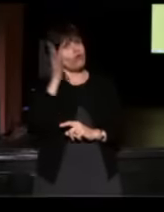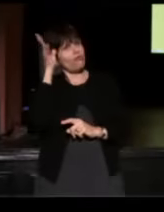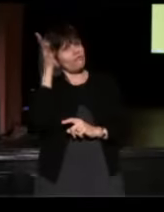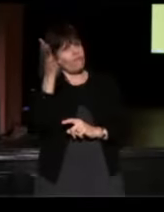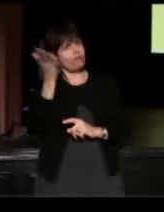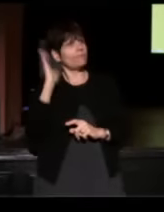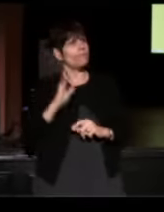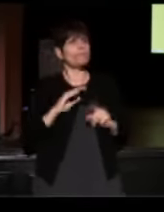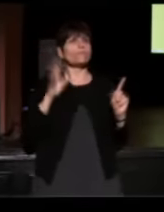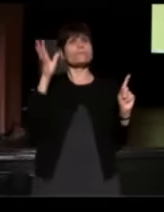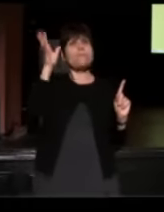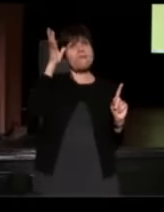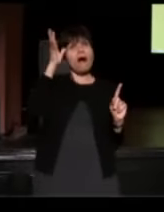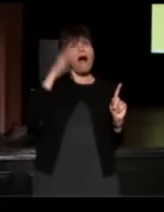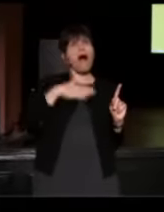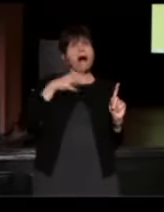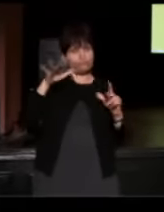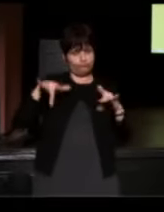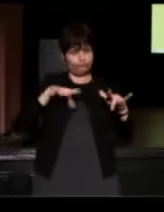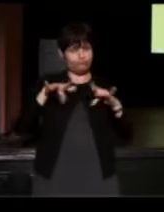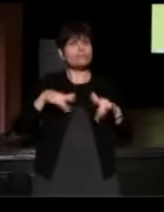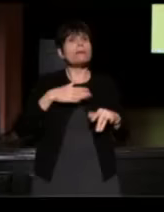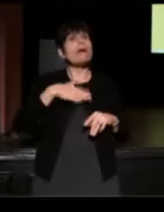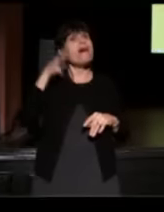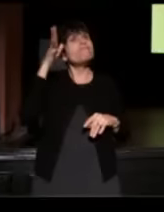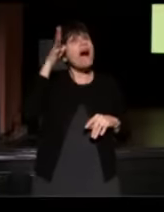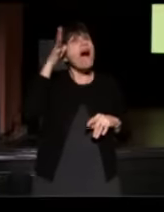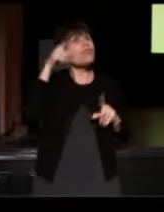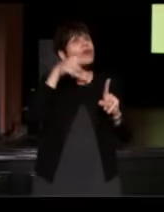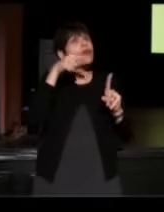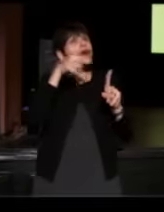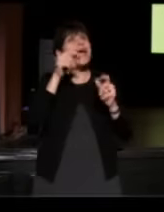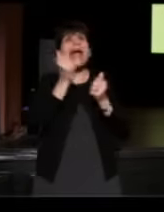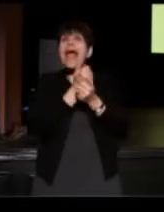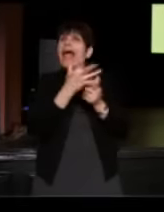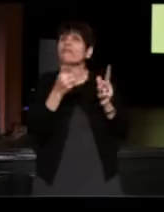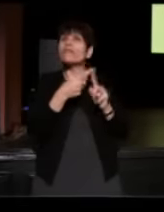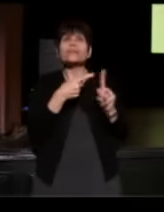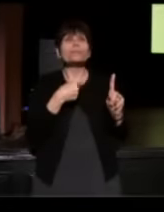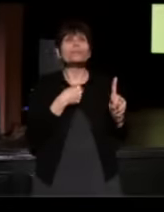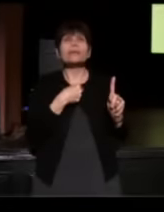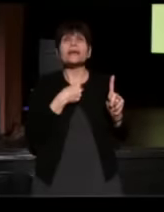My father was everything to me. And it's actually kind of difficult